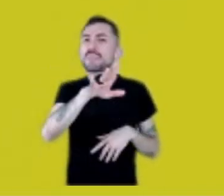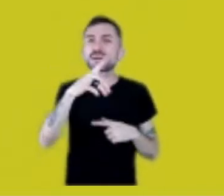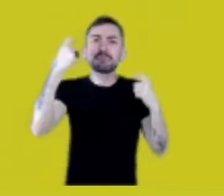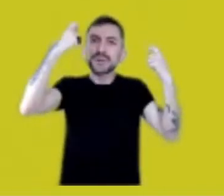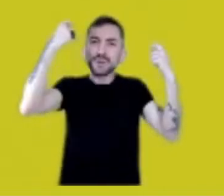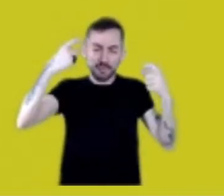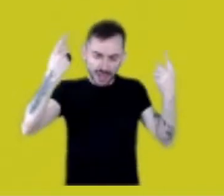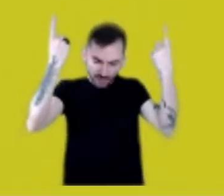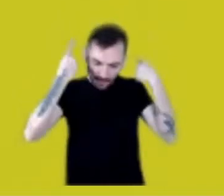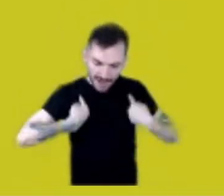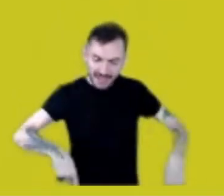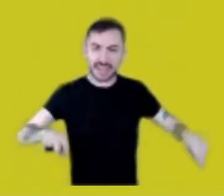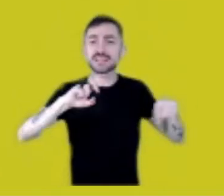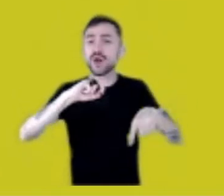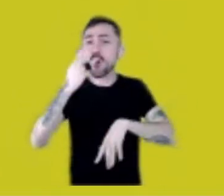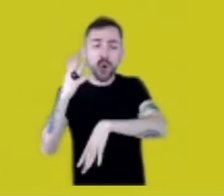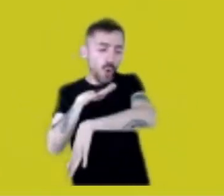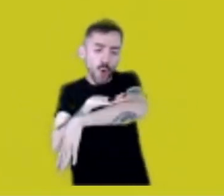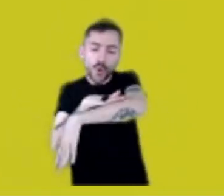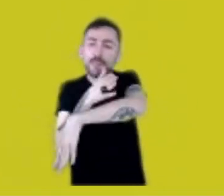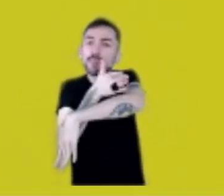about your white skin and your round eyes,